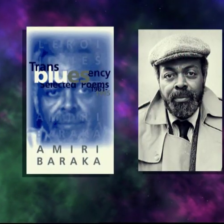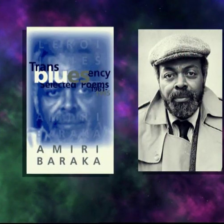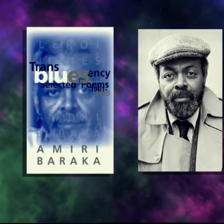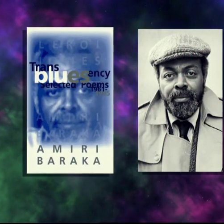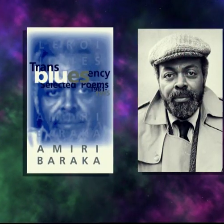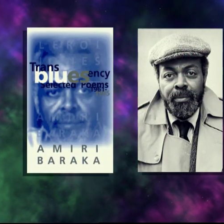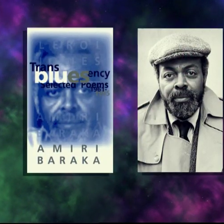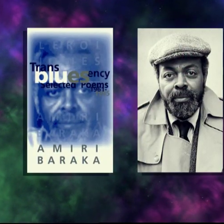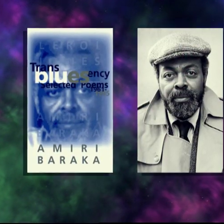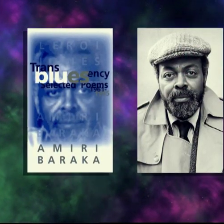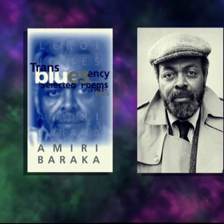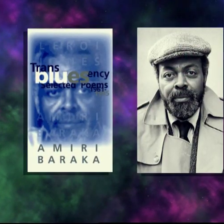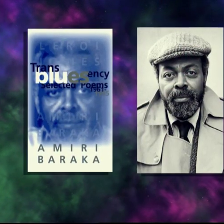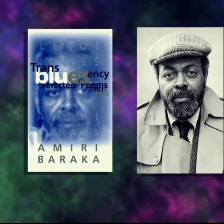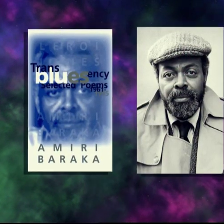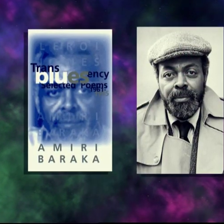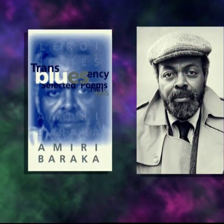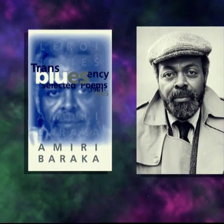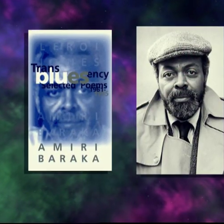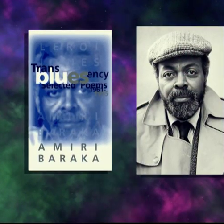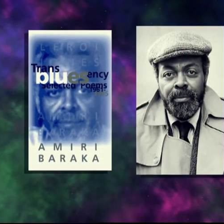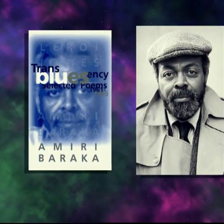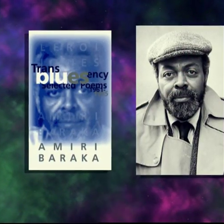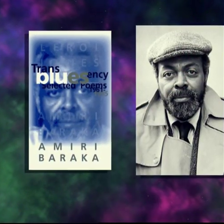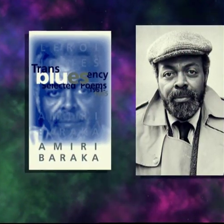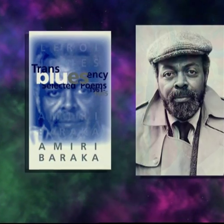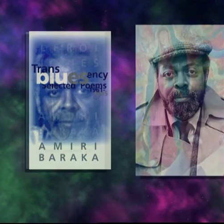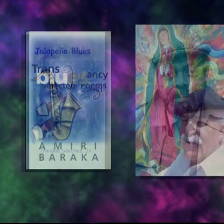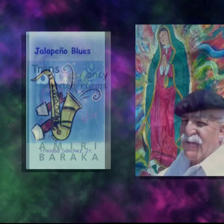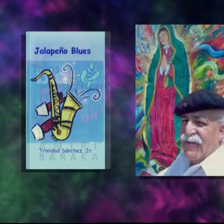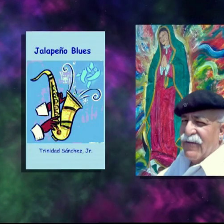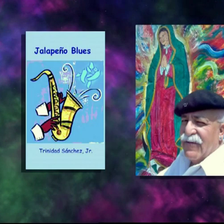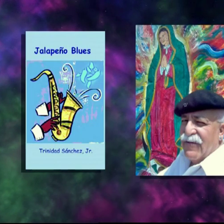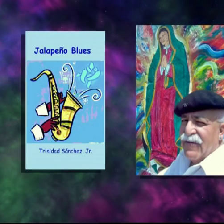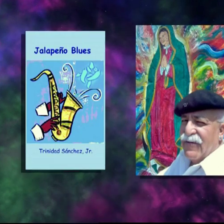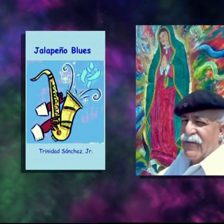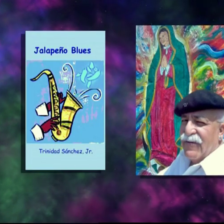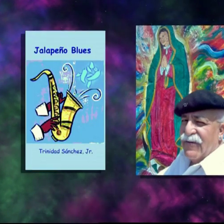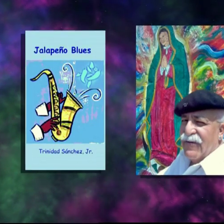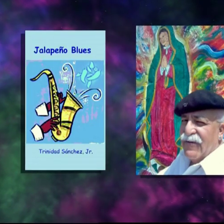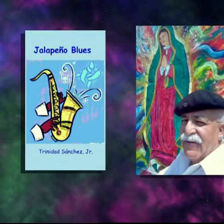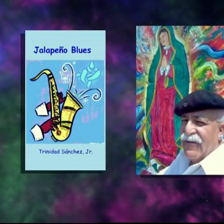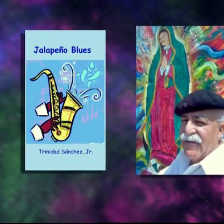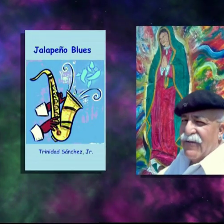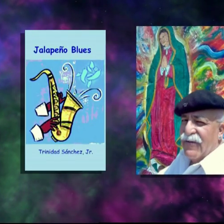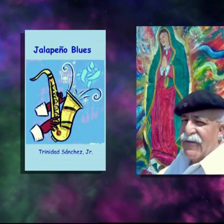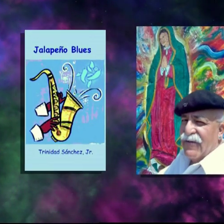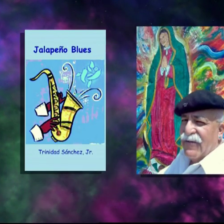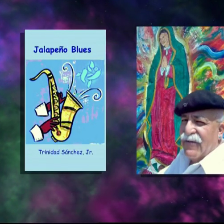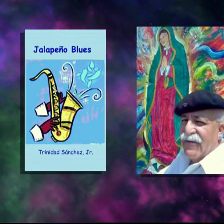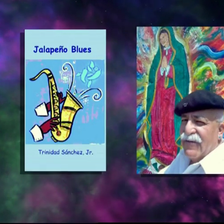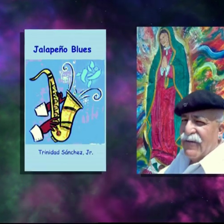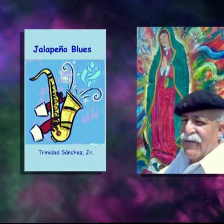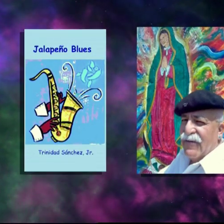that have just discovered their voices, and the overriding academic structure saying, "No, that's not.